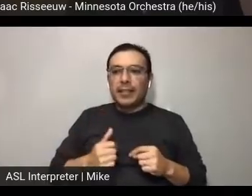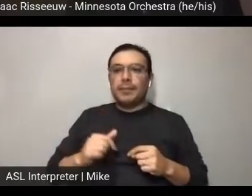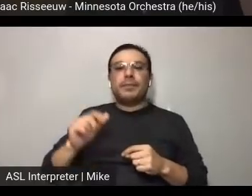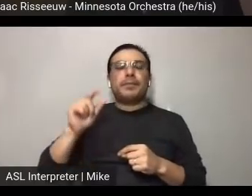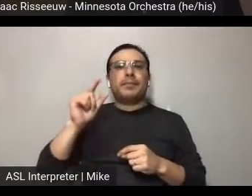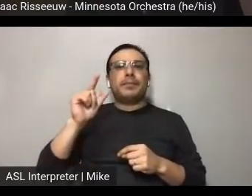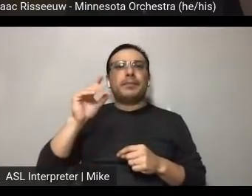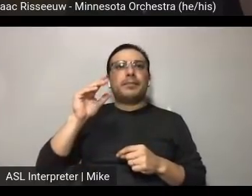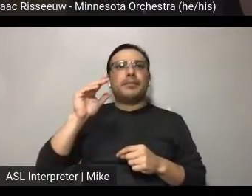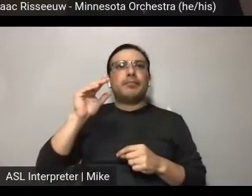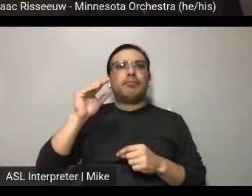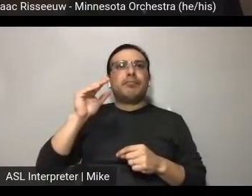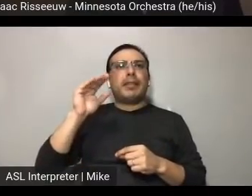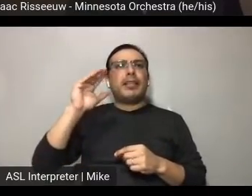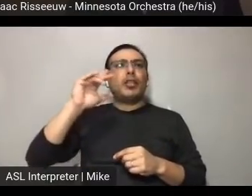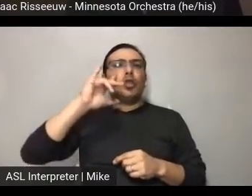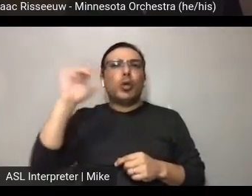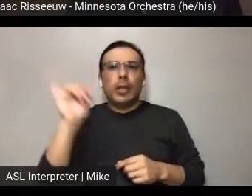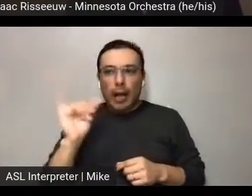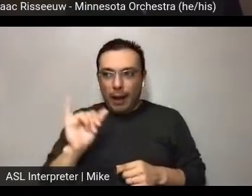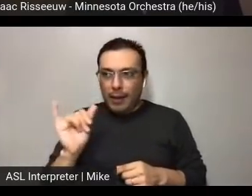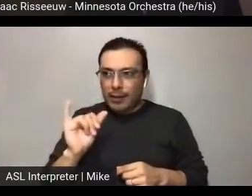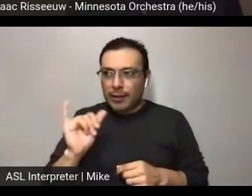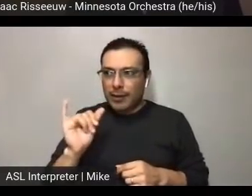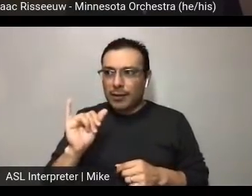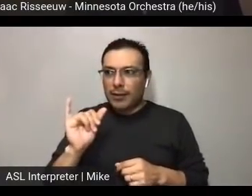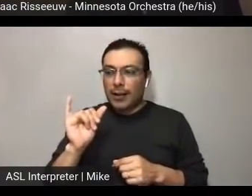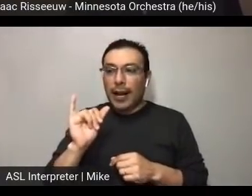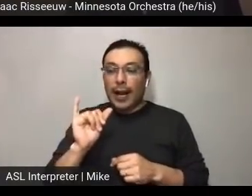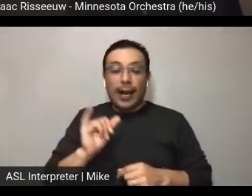It was like we went from, like, 0 to 60. In March.